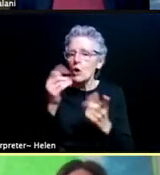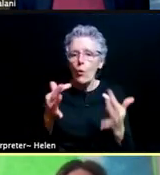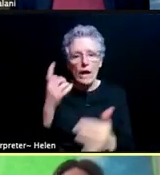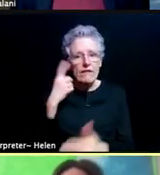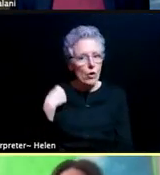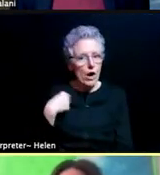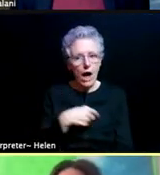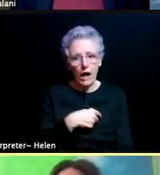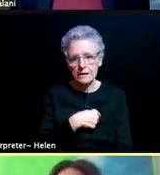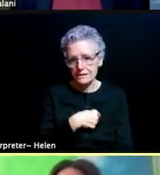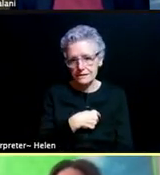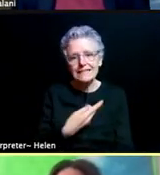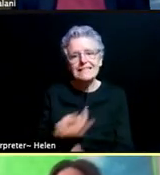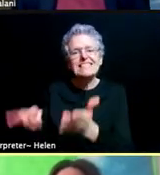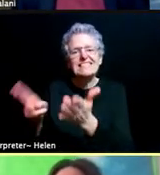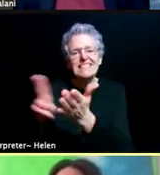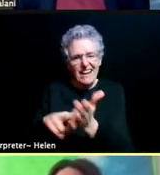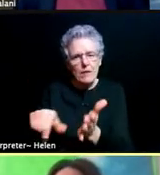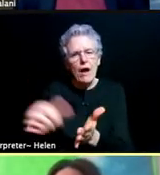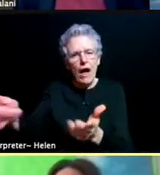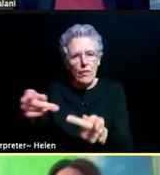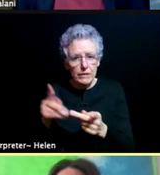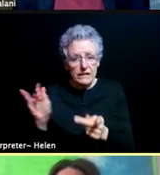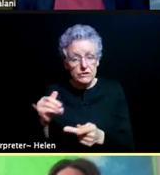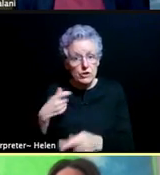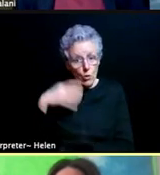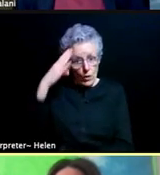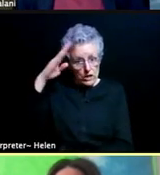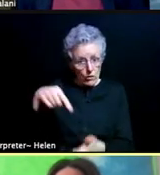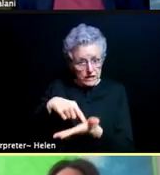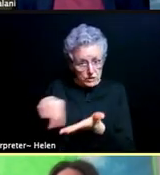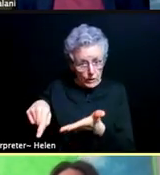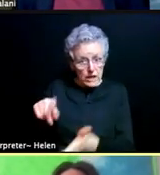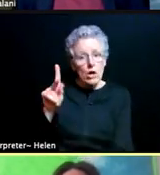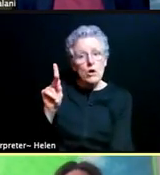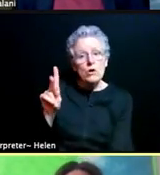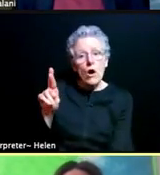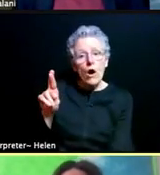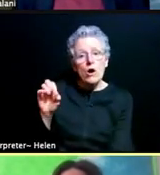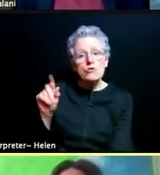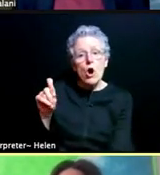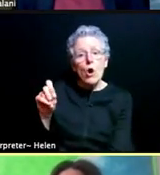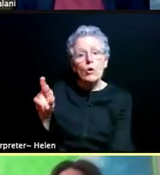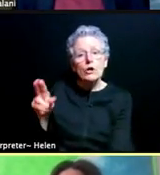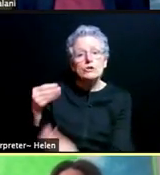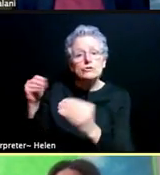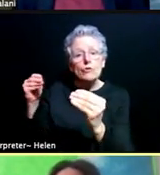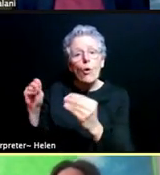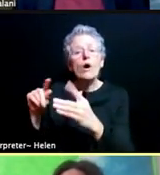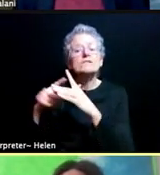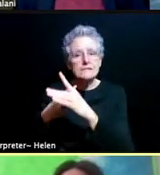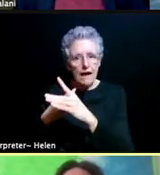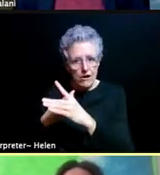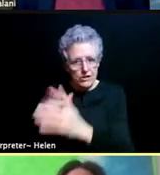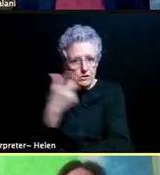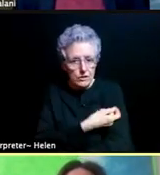For example, this week, we know that Kroger started to vaccinate and previously we know Walgreens, CVS,